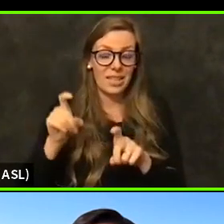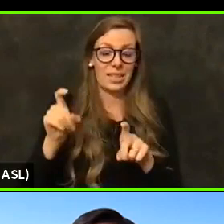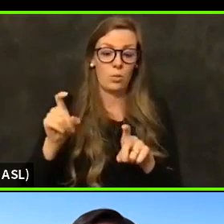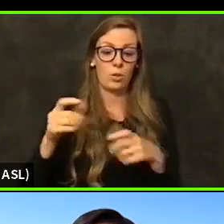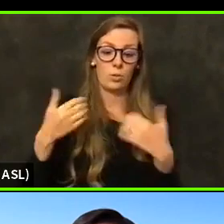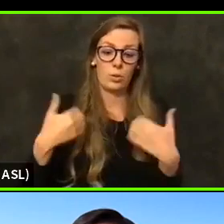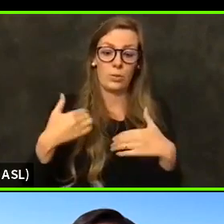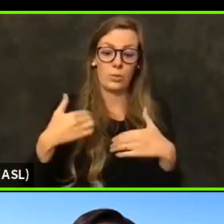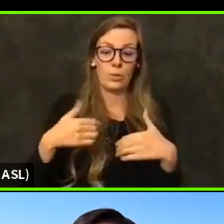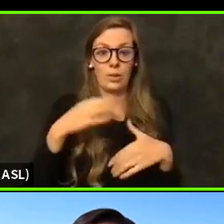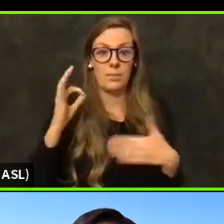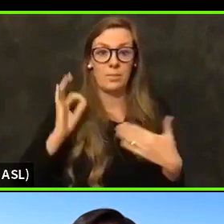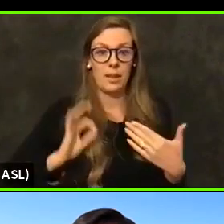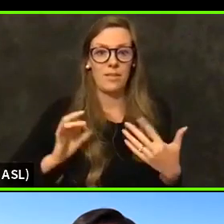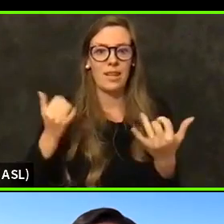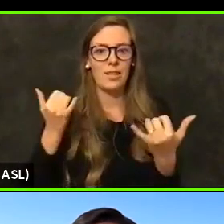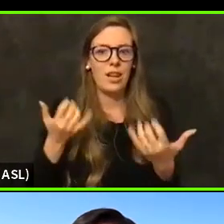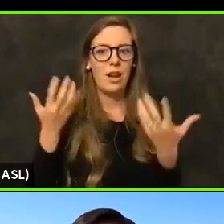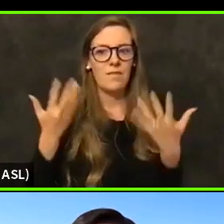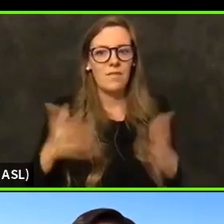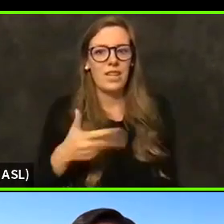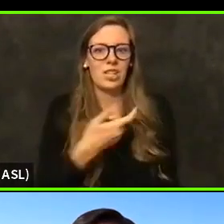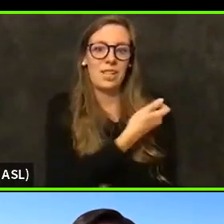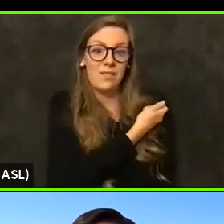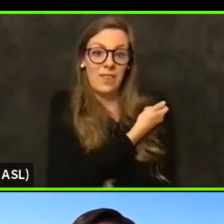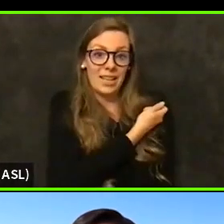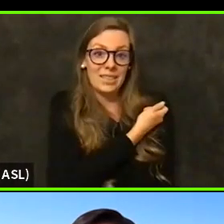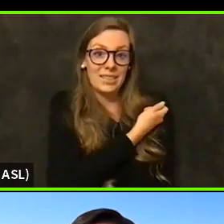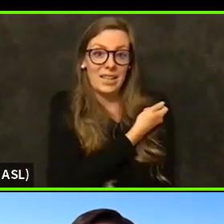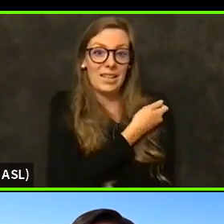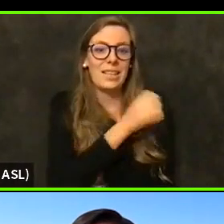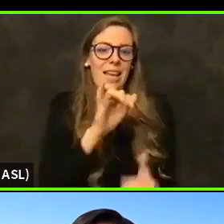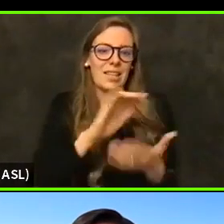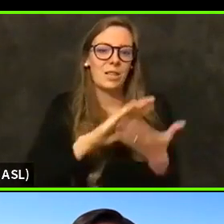us, are now getting vaccinated as the highest priority. So the same individuals who are in the